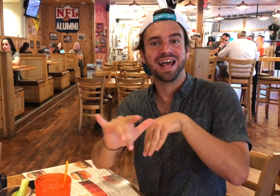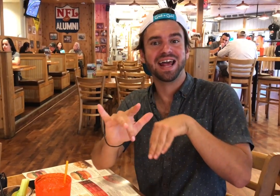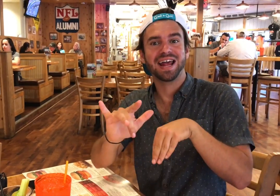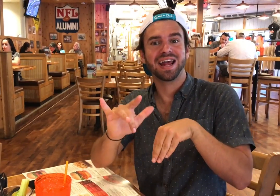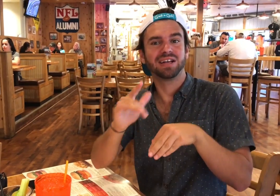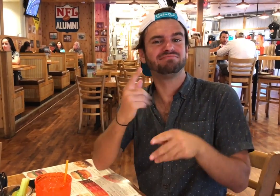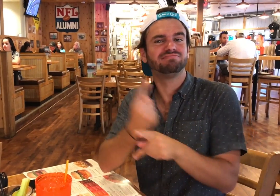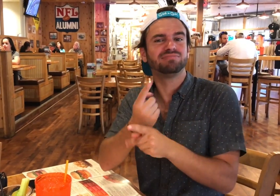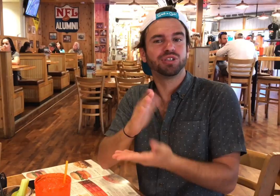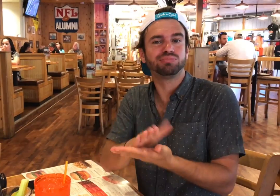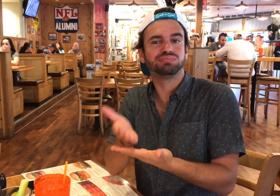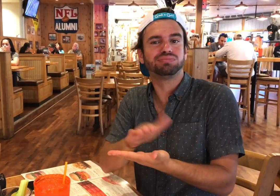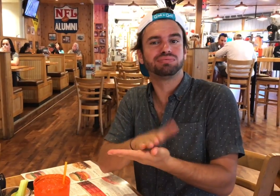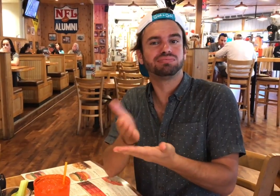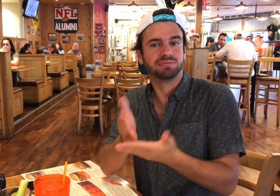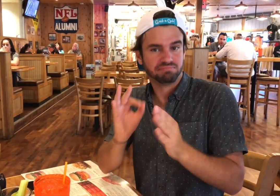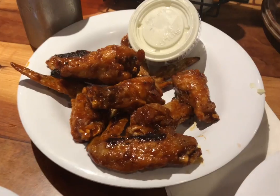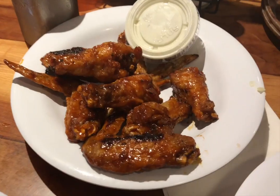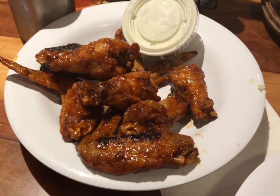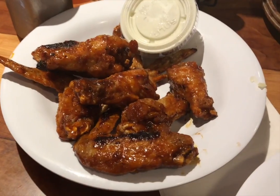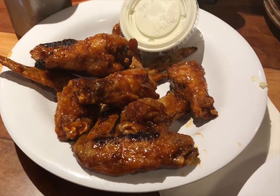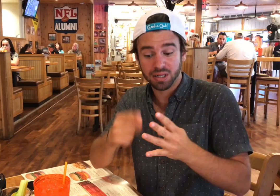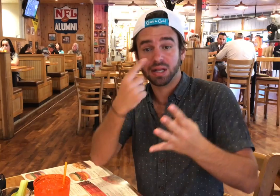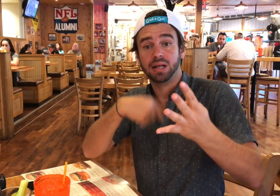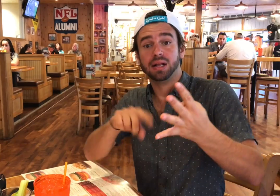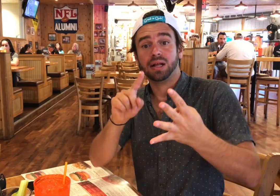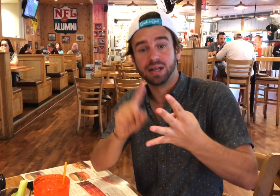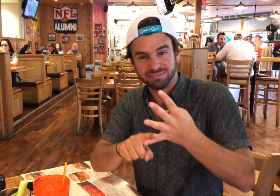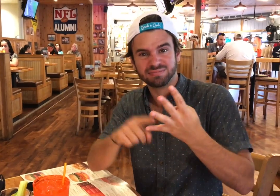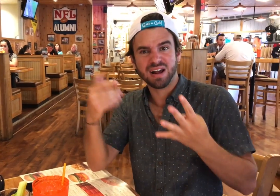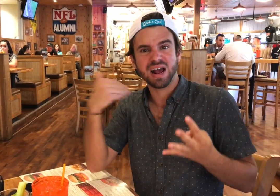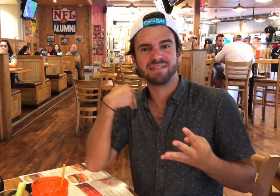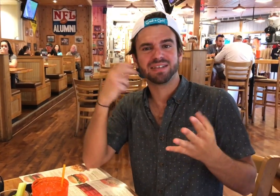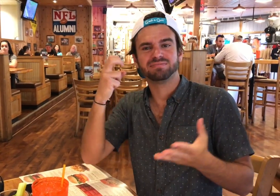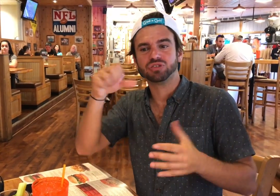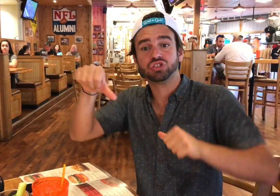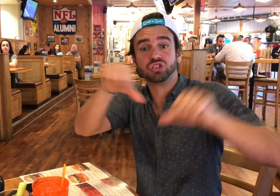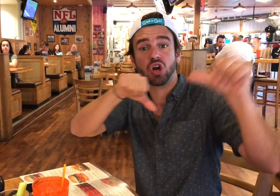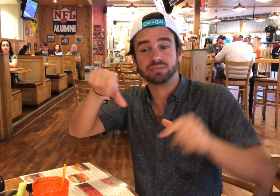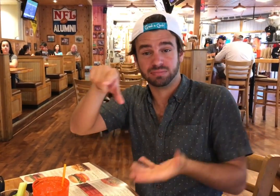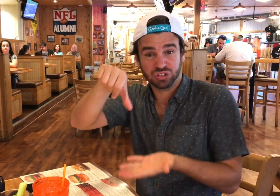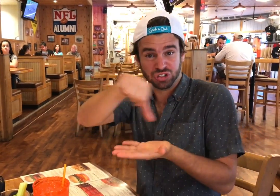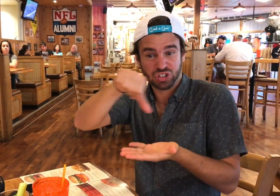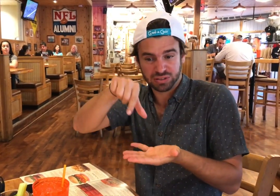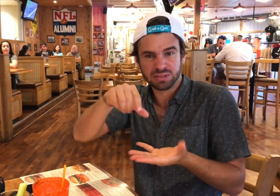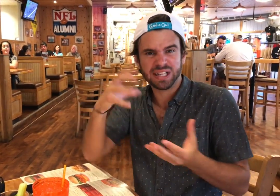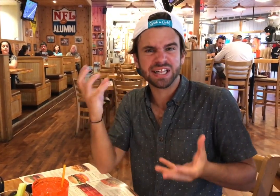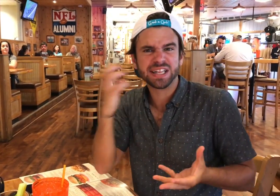Then there's the naked wings. Just cooked straight up. Lastly, there's the saucy kind.